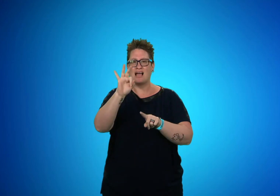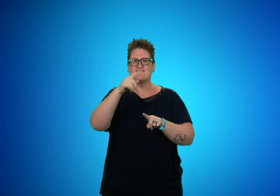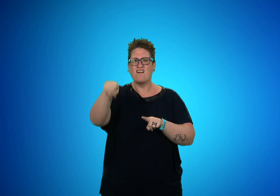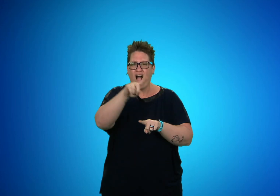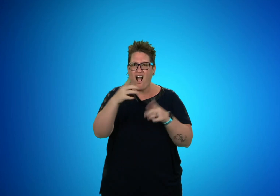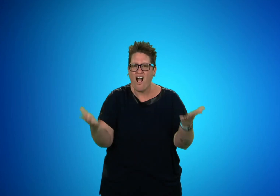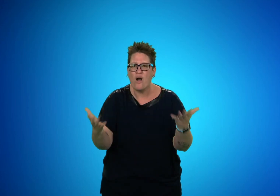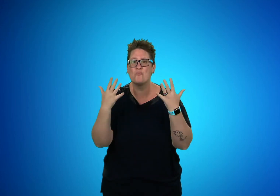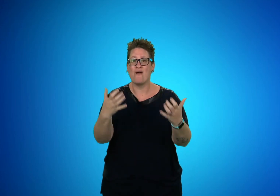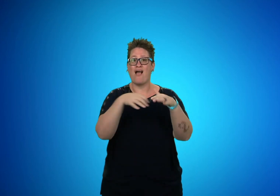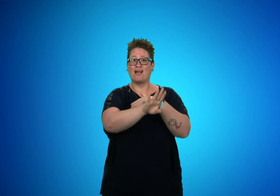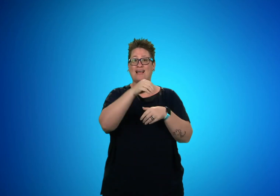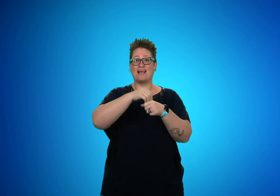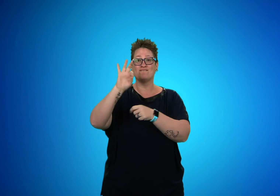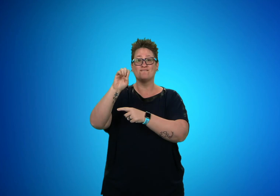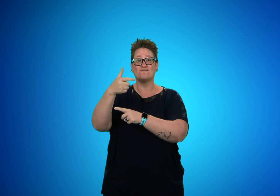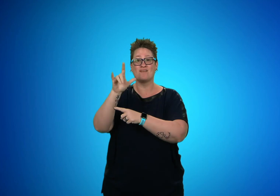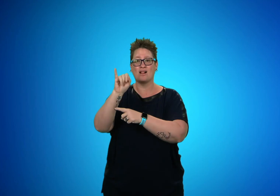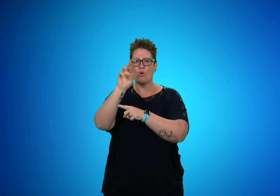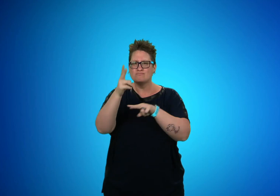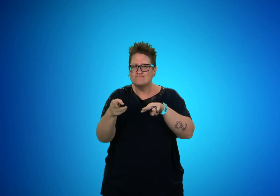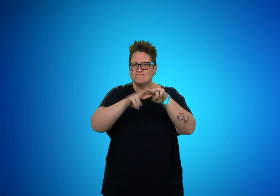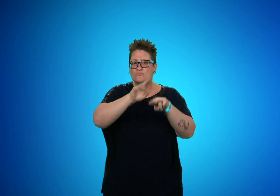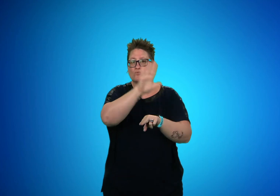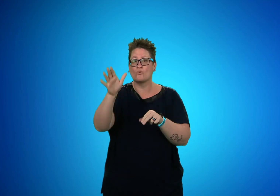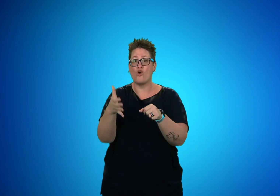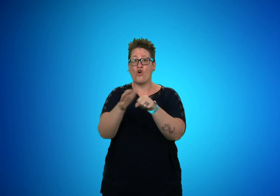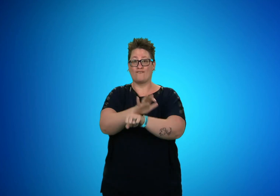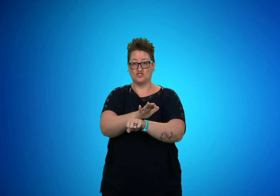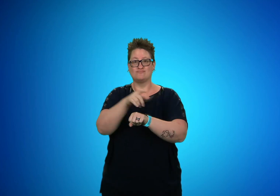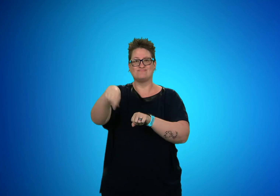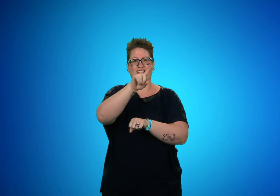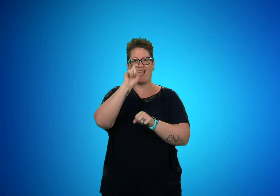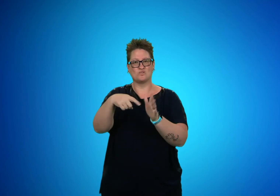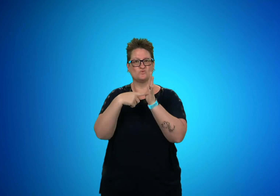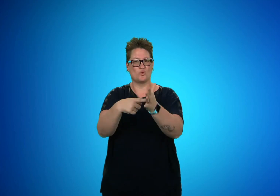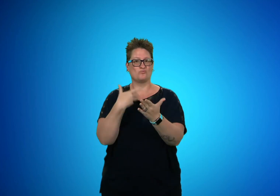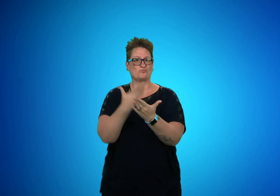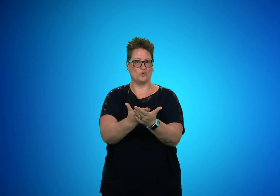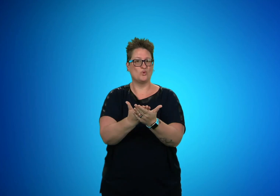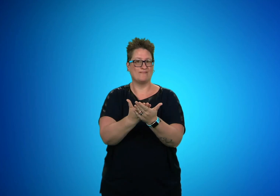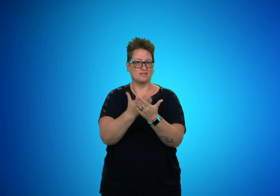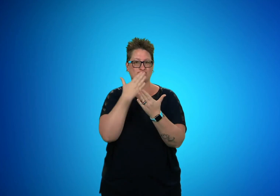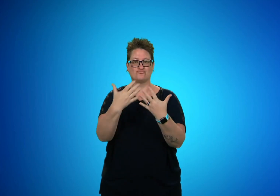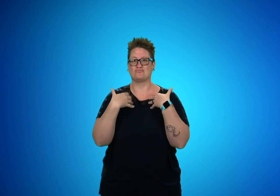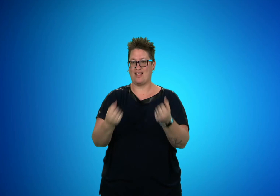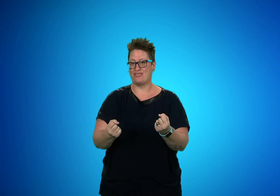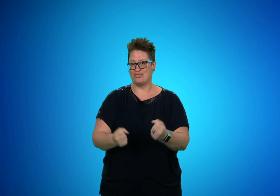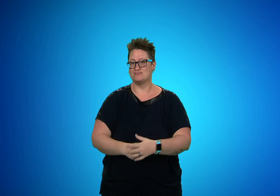If you wish to enroll into FEGLI or increase your coverage, you would need to provide proof of insurability.